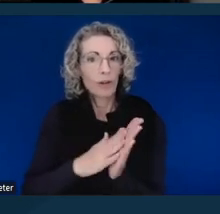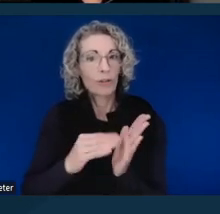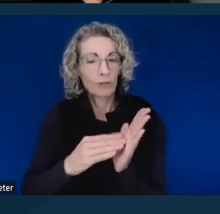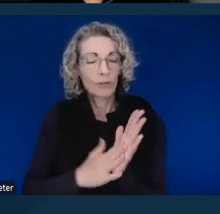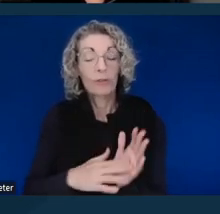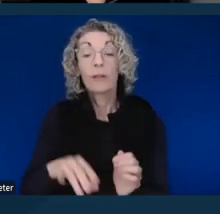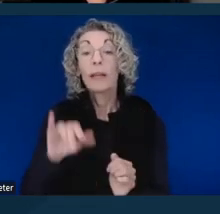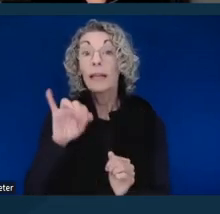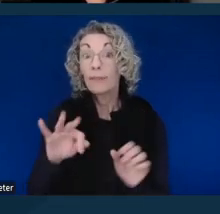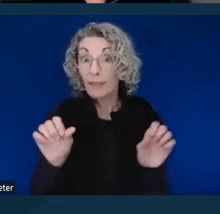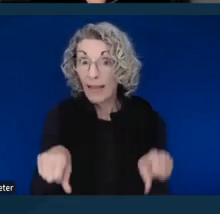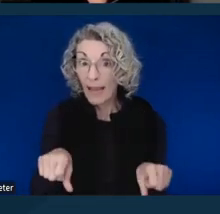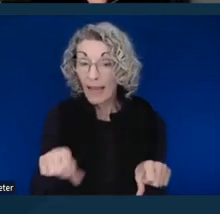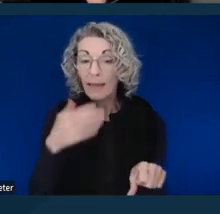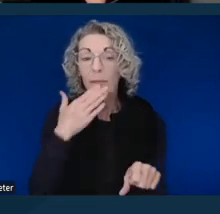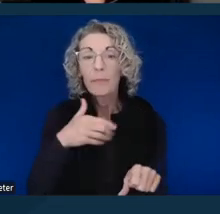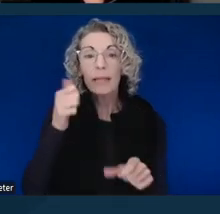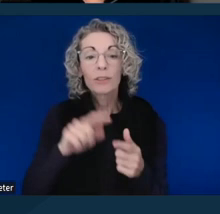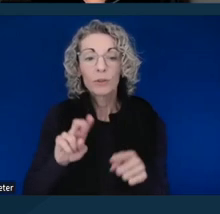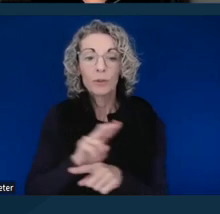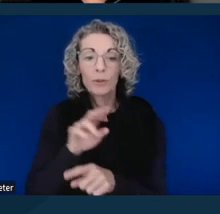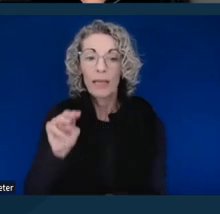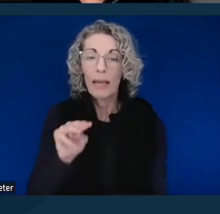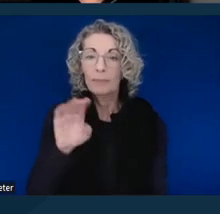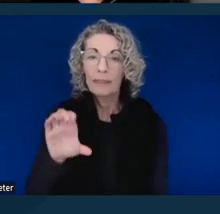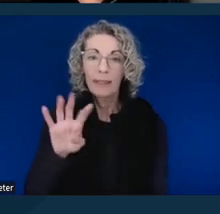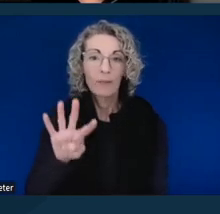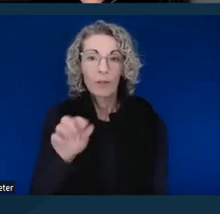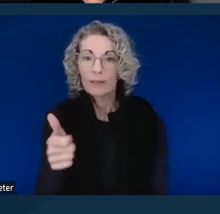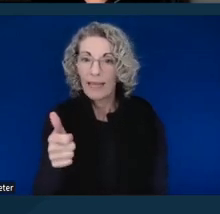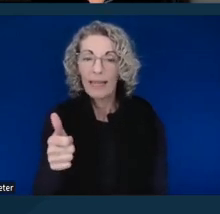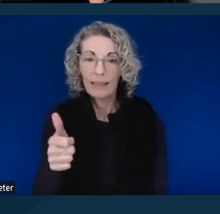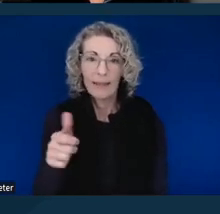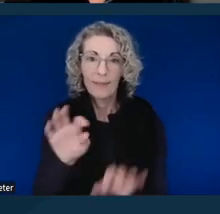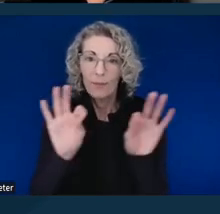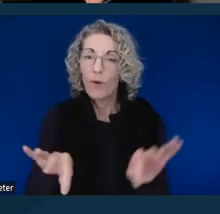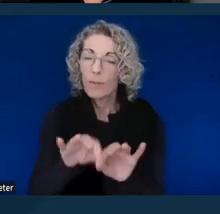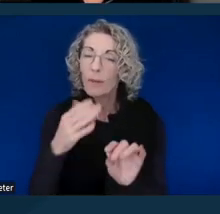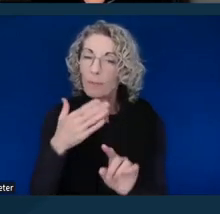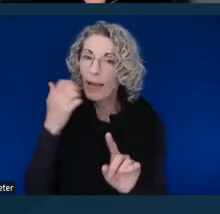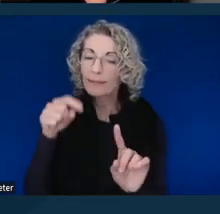it's best to use the MC-410 form, the Judicial Council form, because it asks all the questions